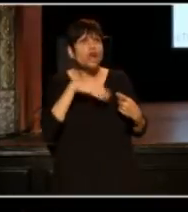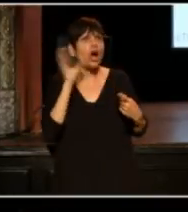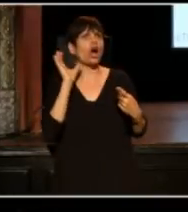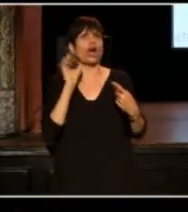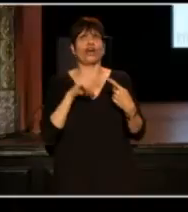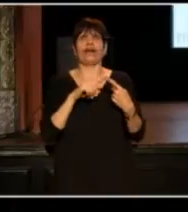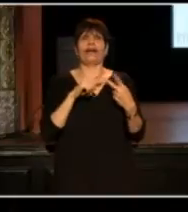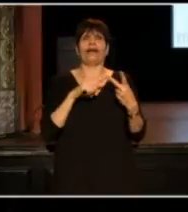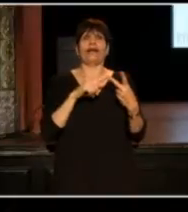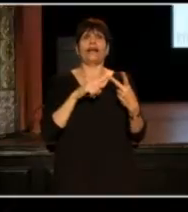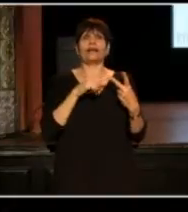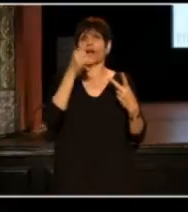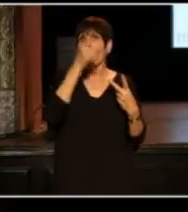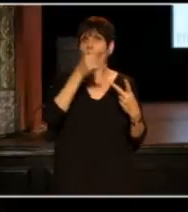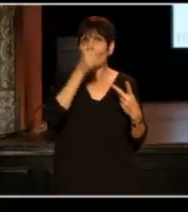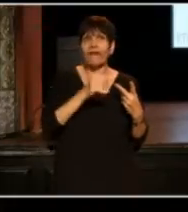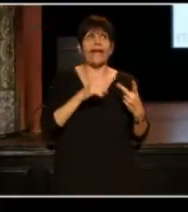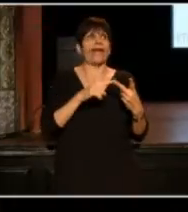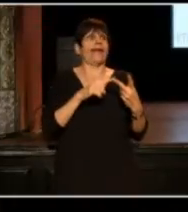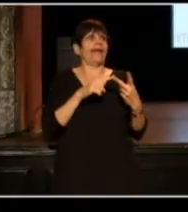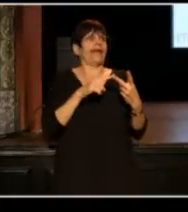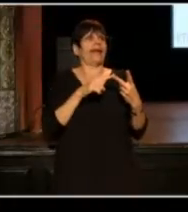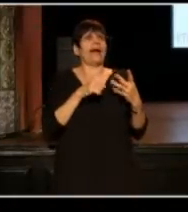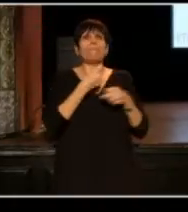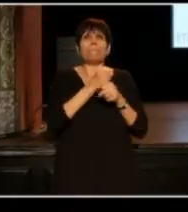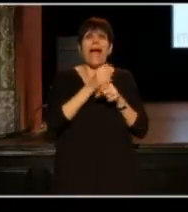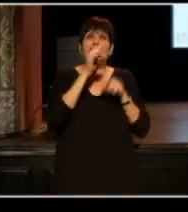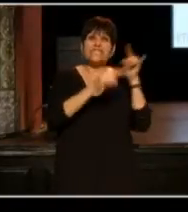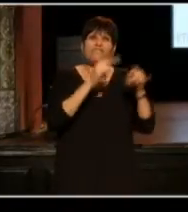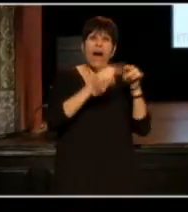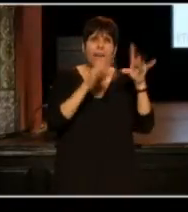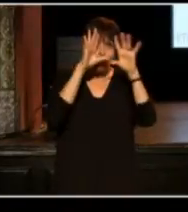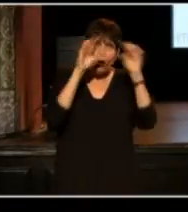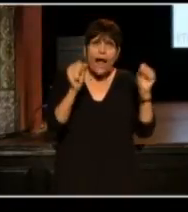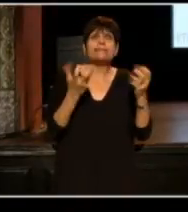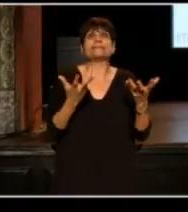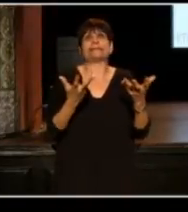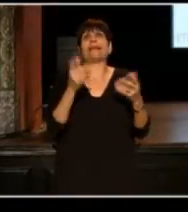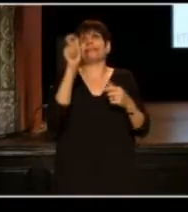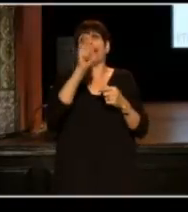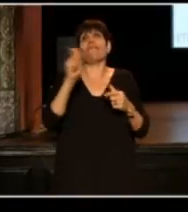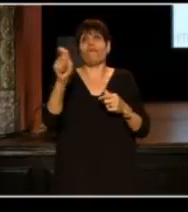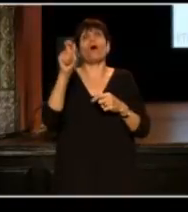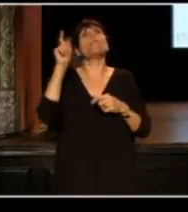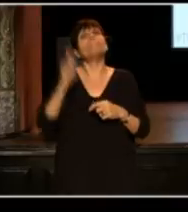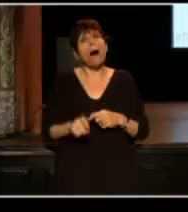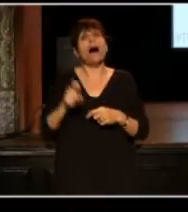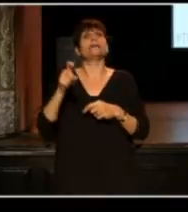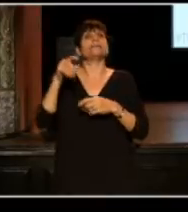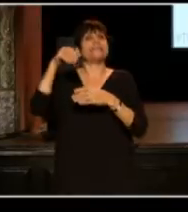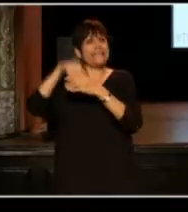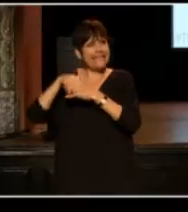it's goofy, makes fun of a president, therefore, it must be in the pages of the Onion.